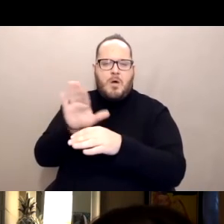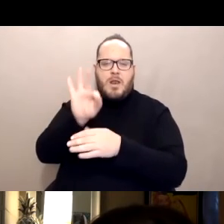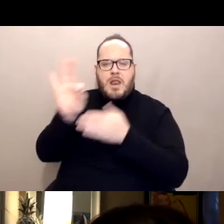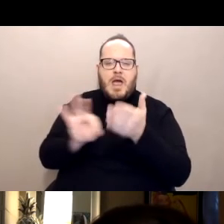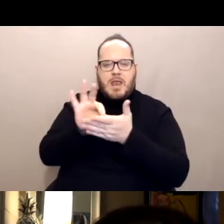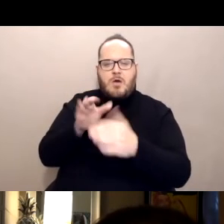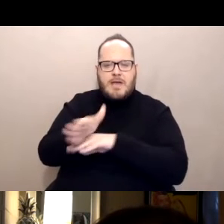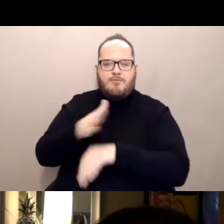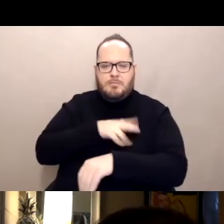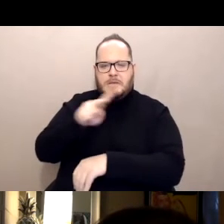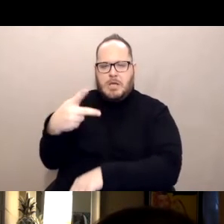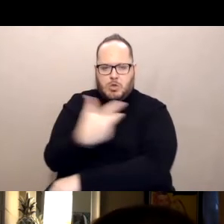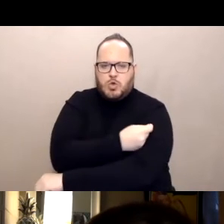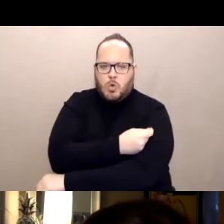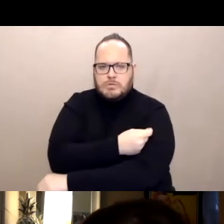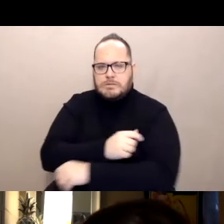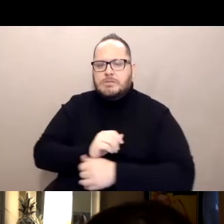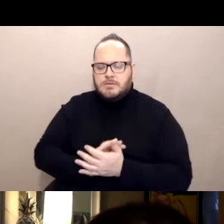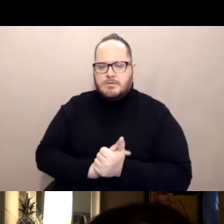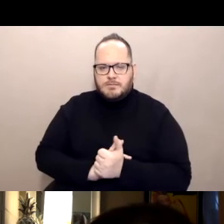And persisted heavily for 24 hours